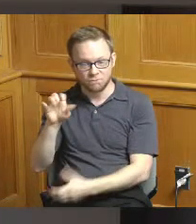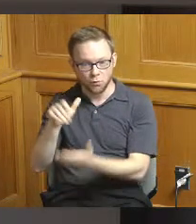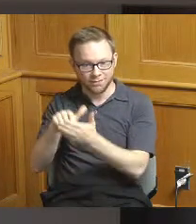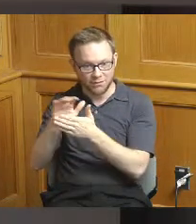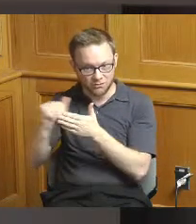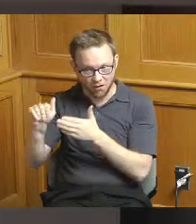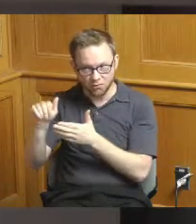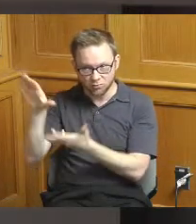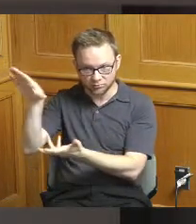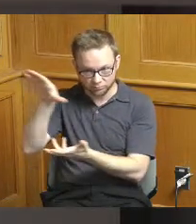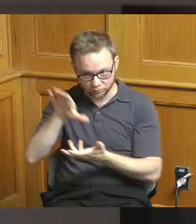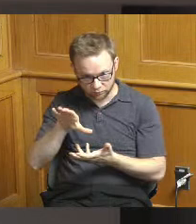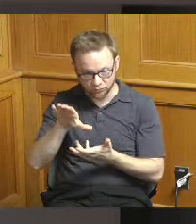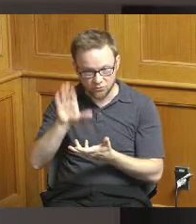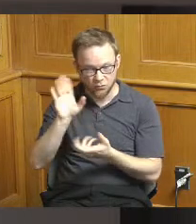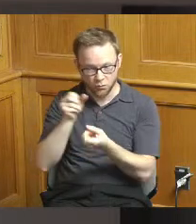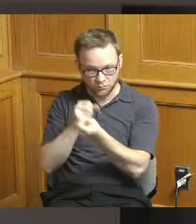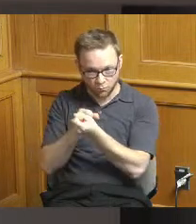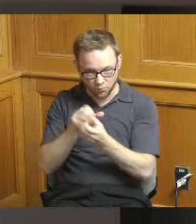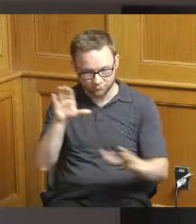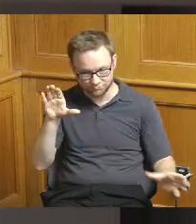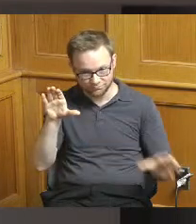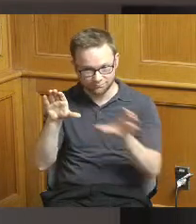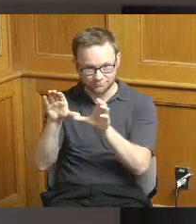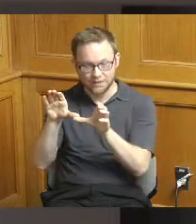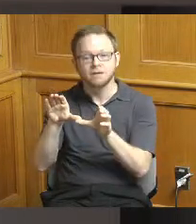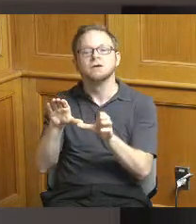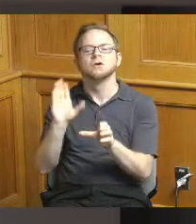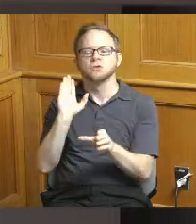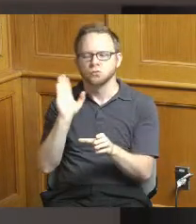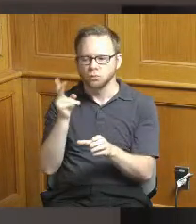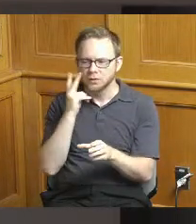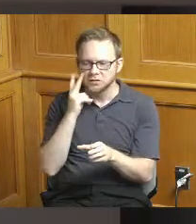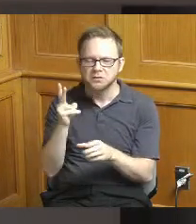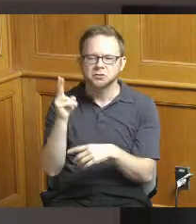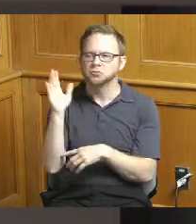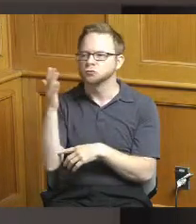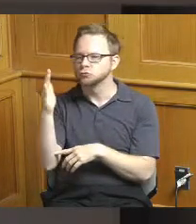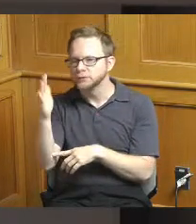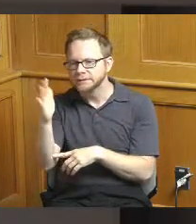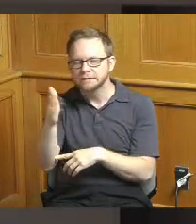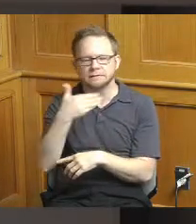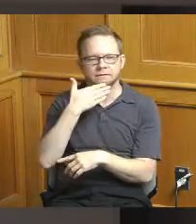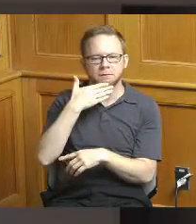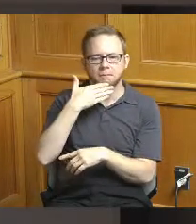and you'll see the things like street trees enhanced pedestrian crossings new sidewalks new